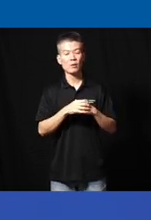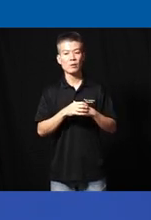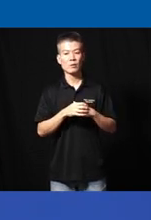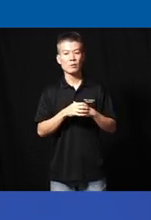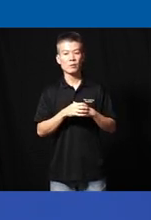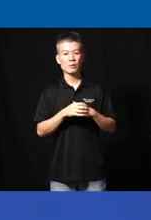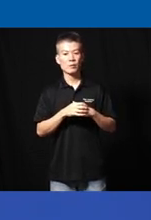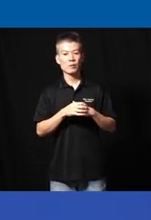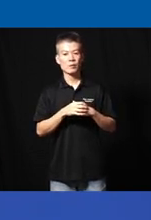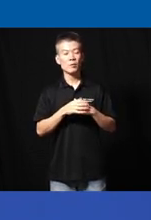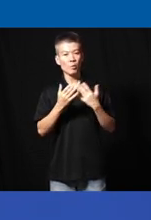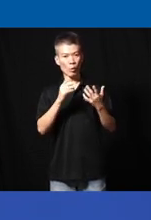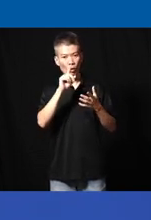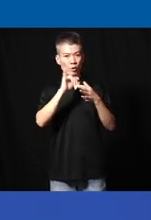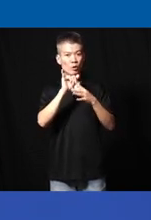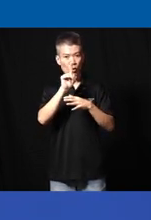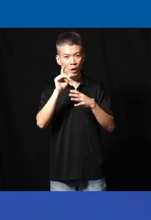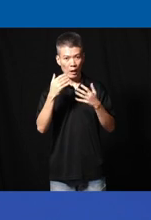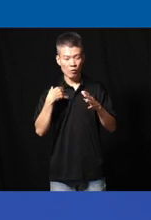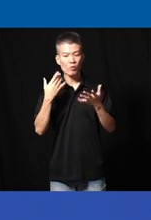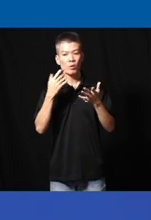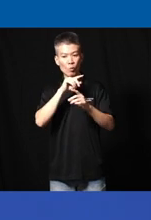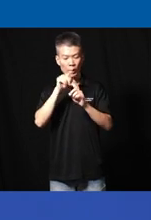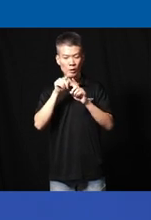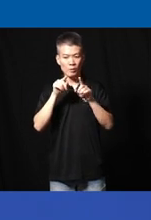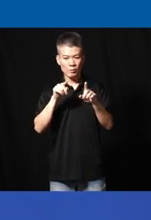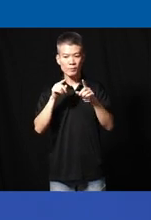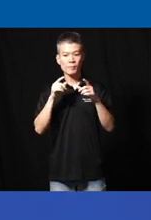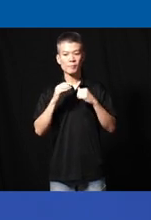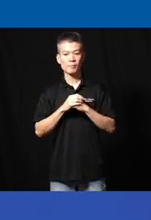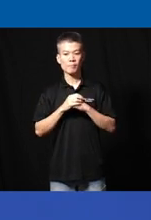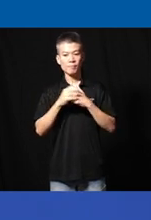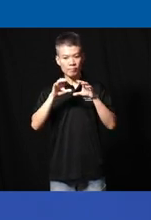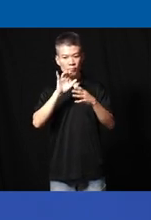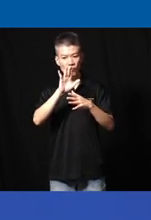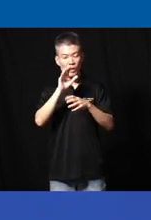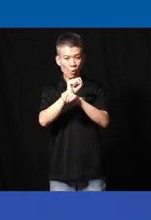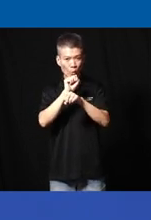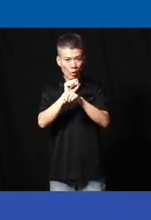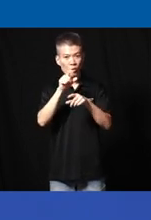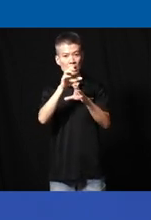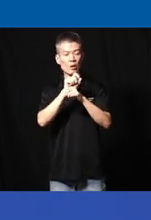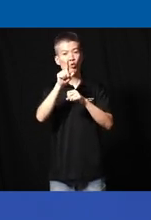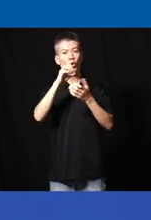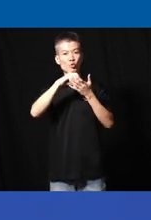uh so one of the questions I have is you know when you do your work or when you get your students uh